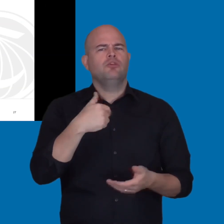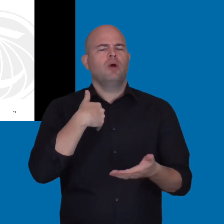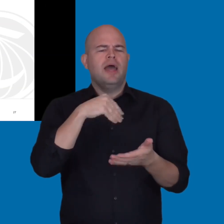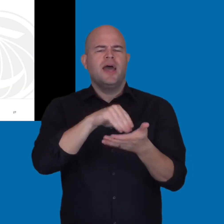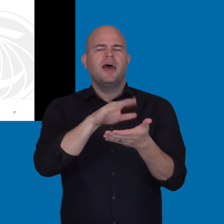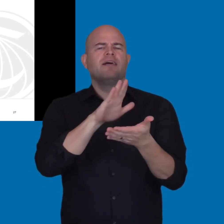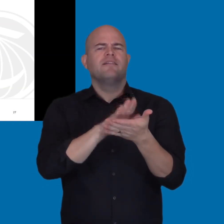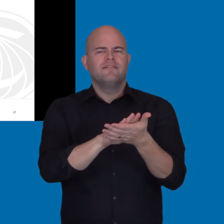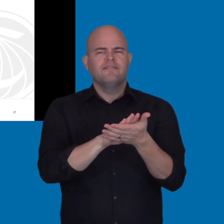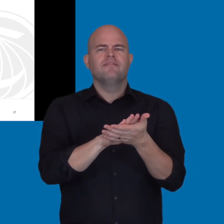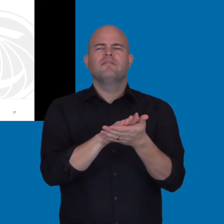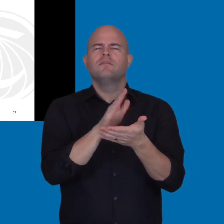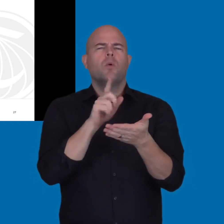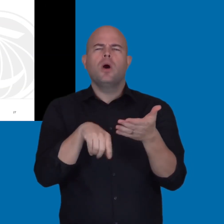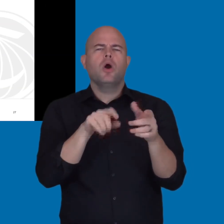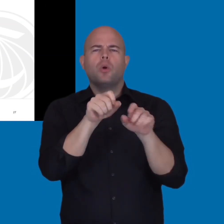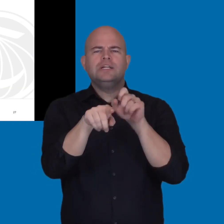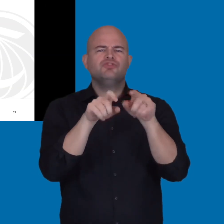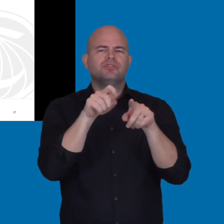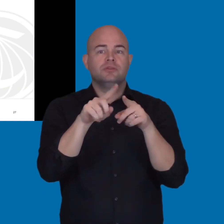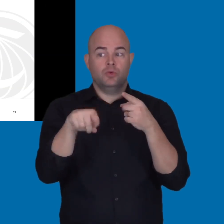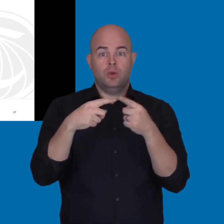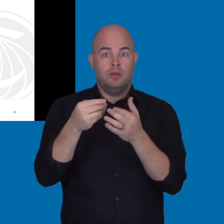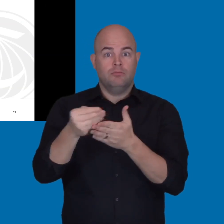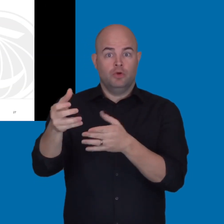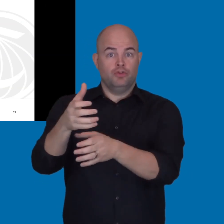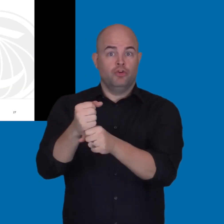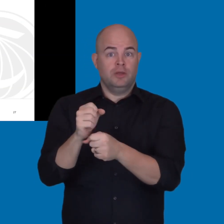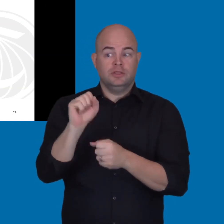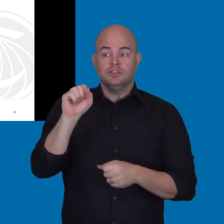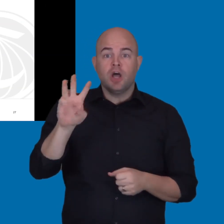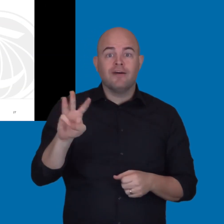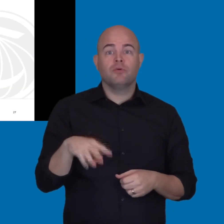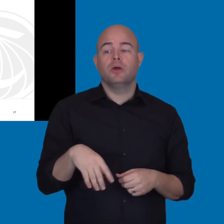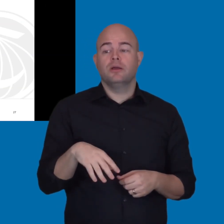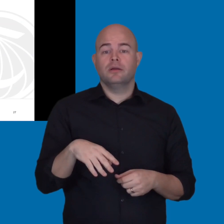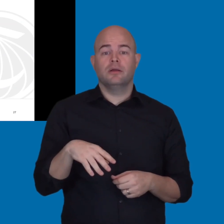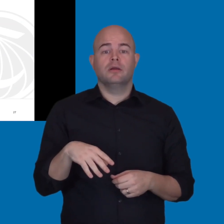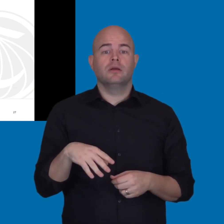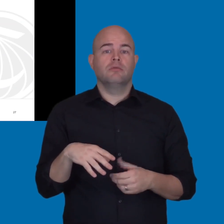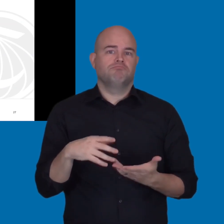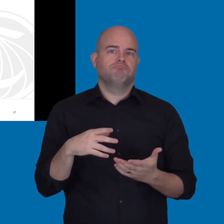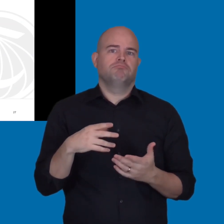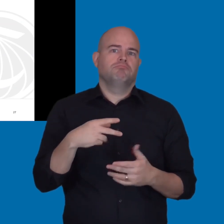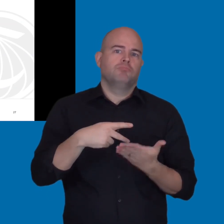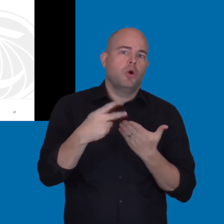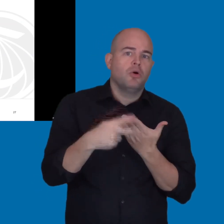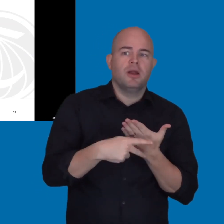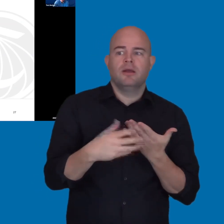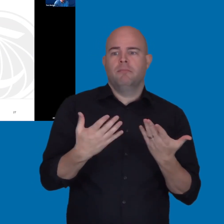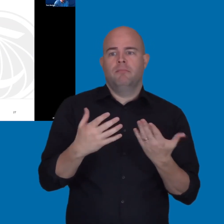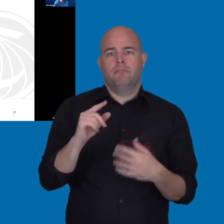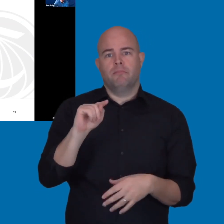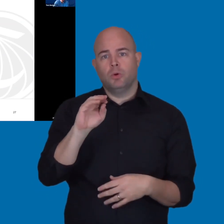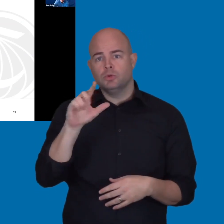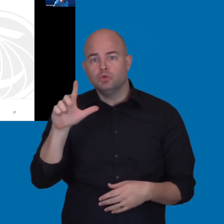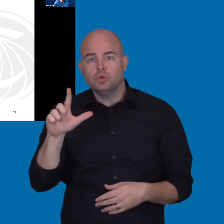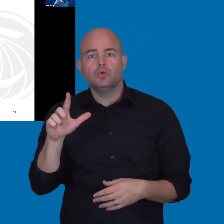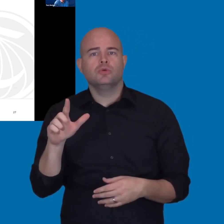And what are the mandatory questions that we need to have in our document when we are procuring software application